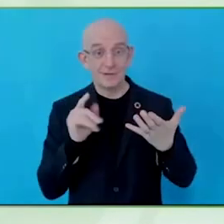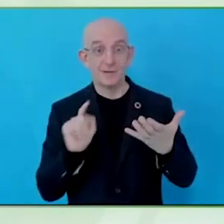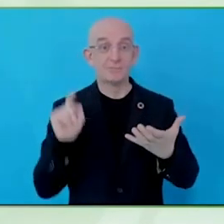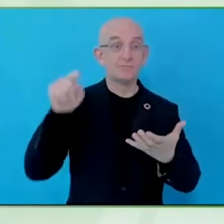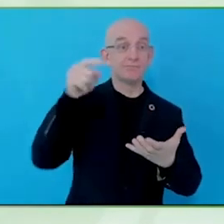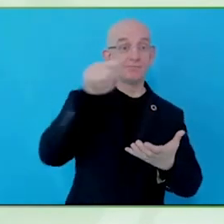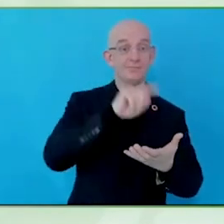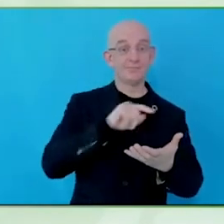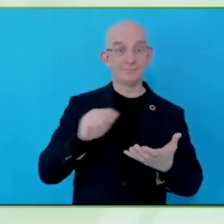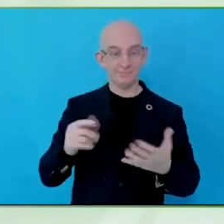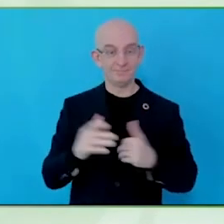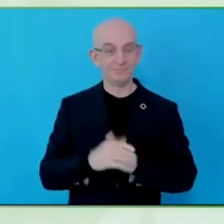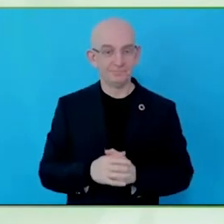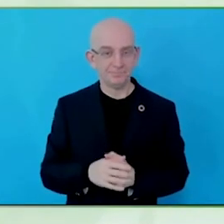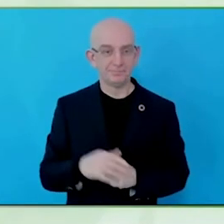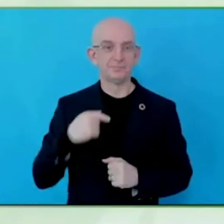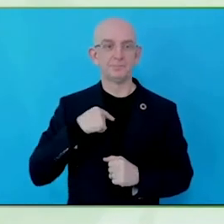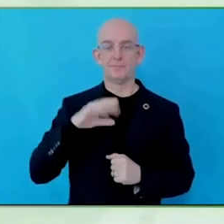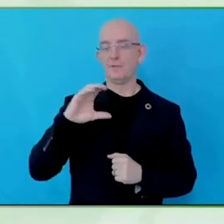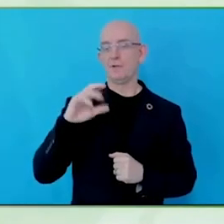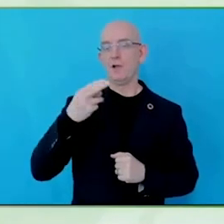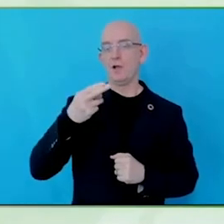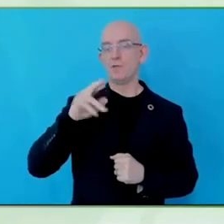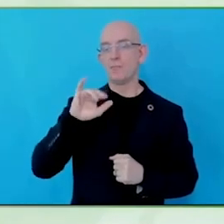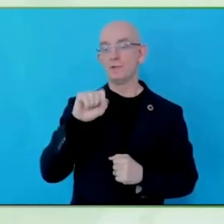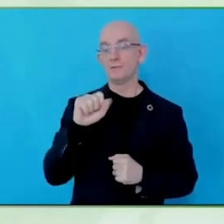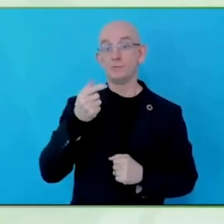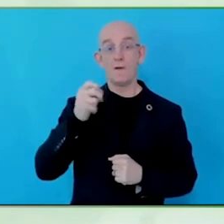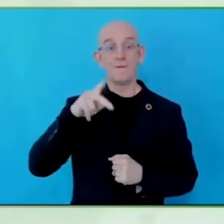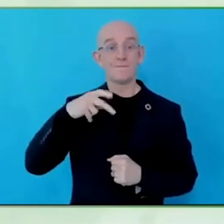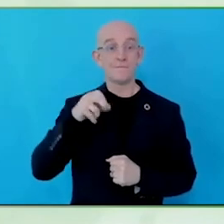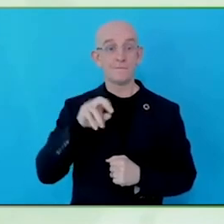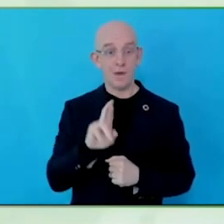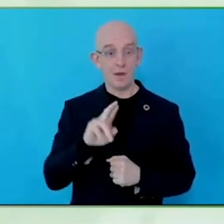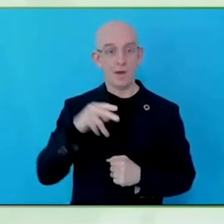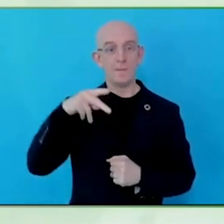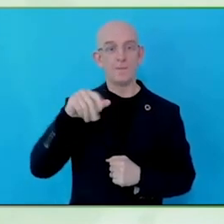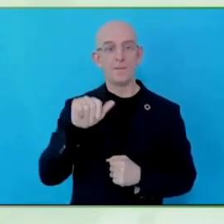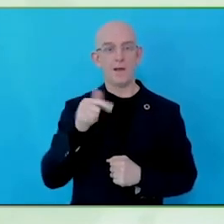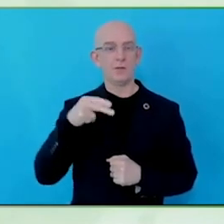Thank you, Christopher, lovely to meet you, Christine Hemphill